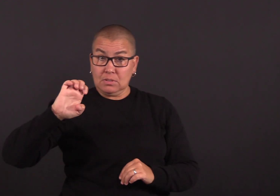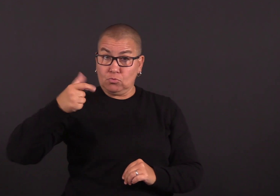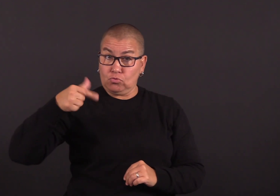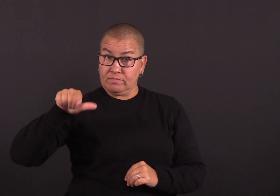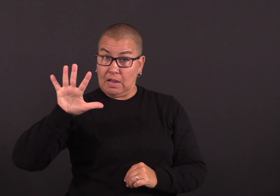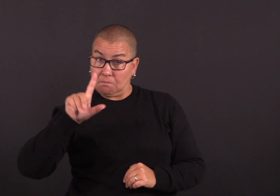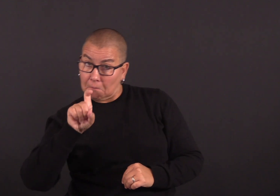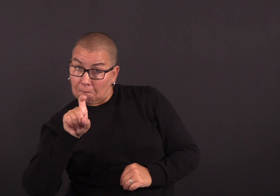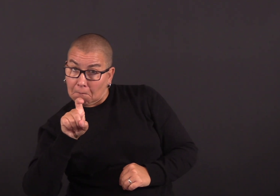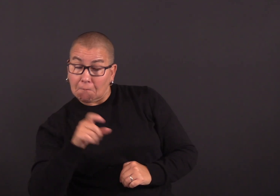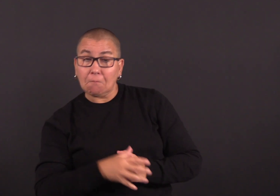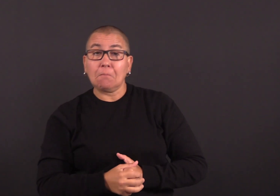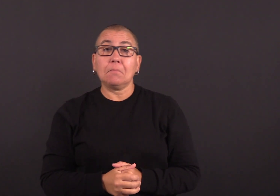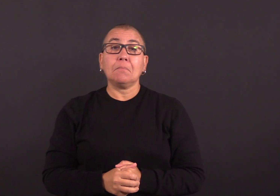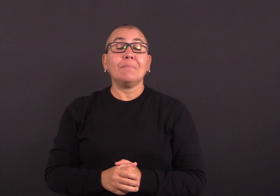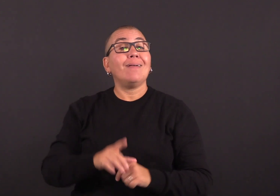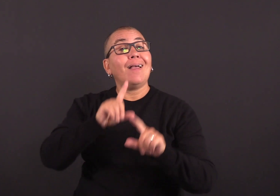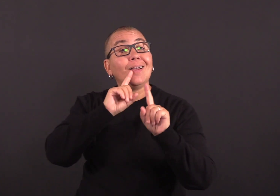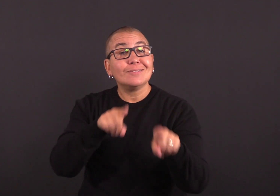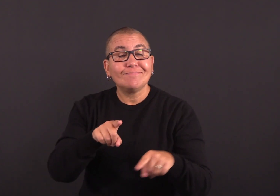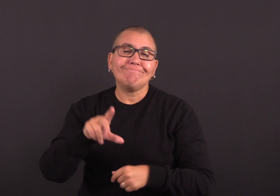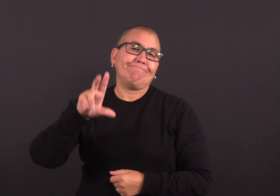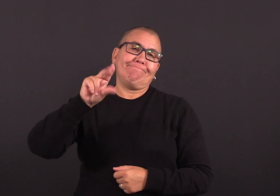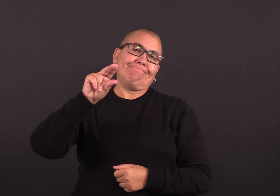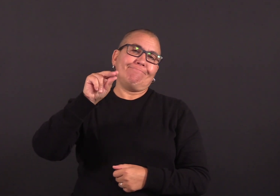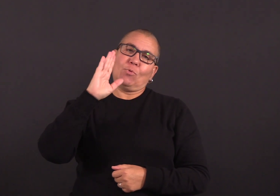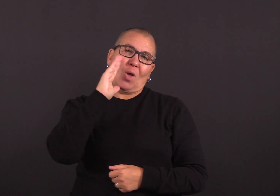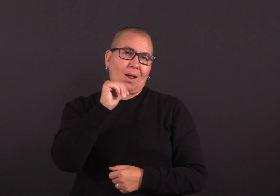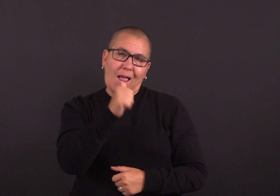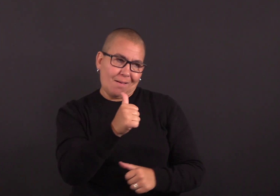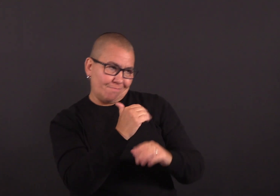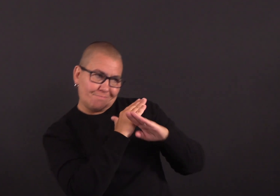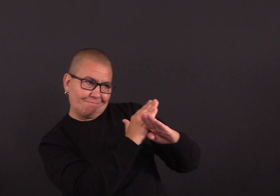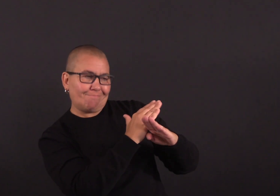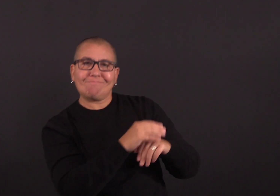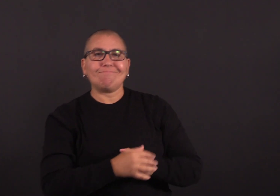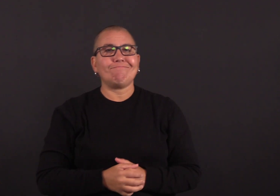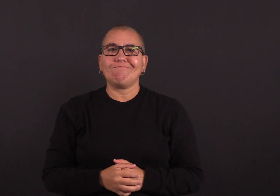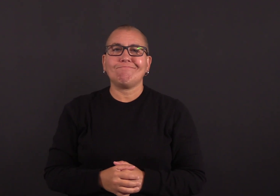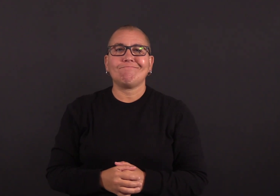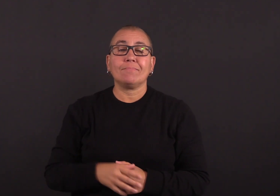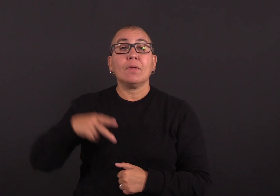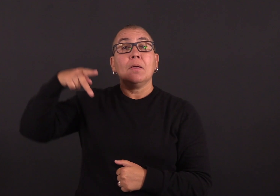The new booster won’t be an exact match for EG.5—Pfizer, Moderna, and Novavax